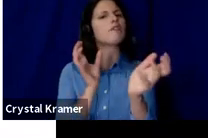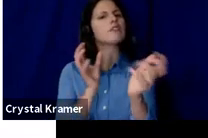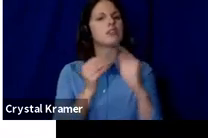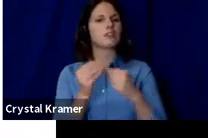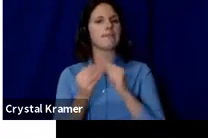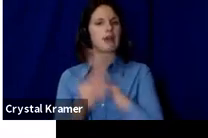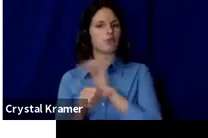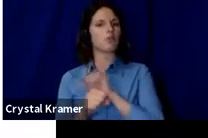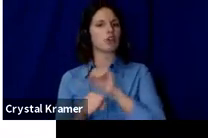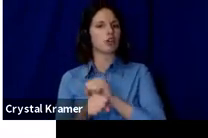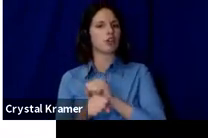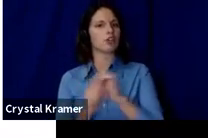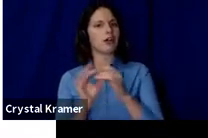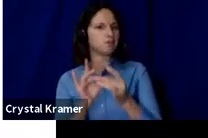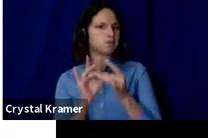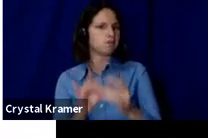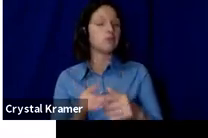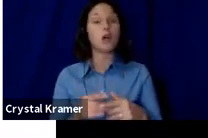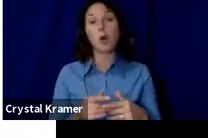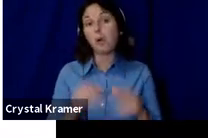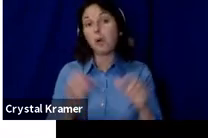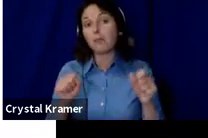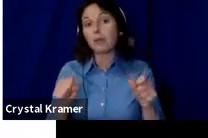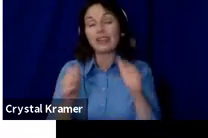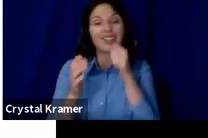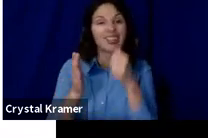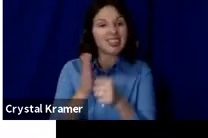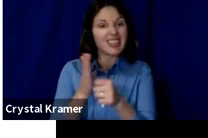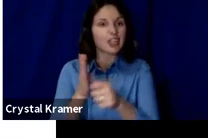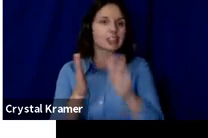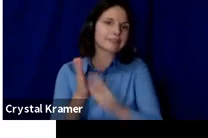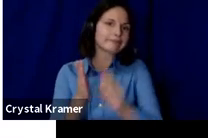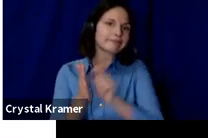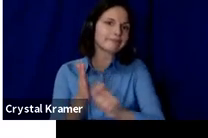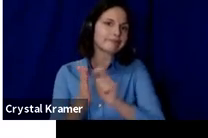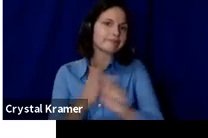There might be hand‑written letters based on your network.